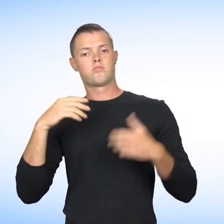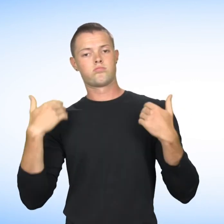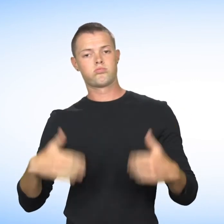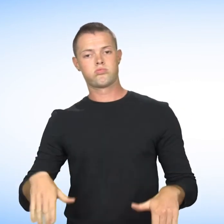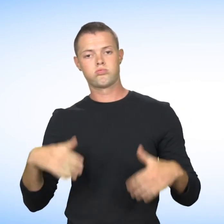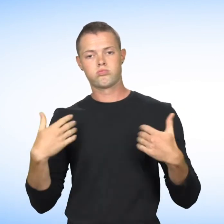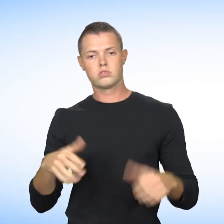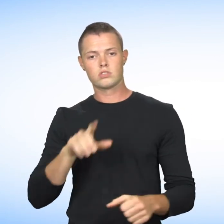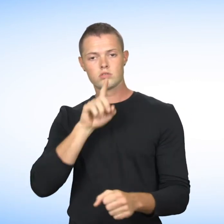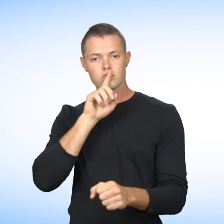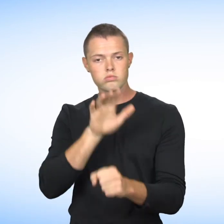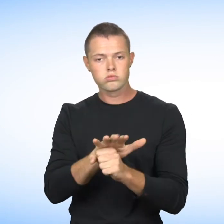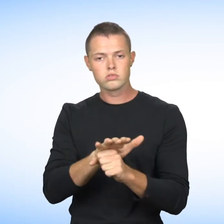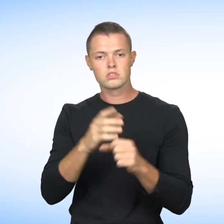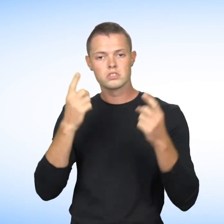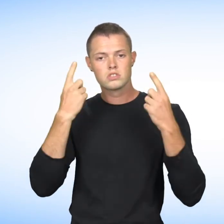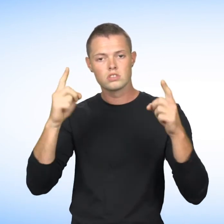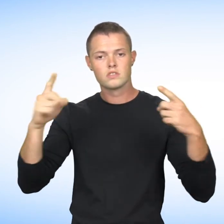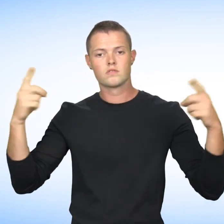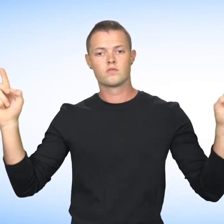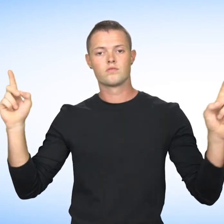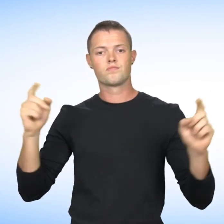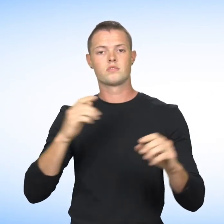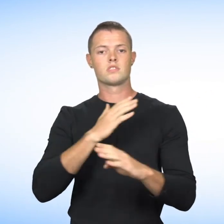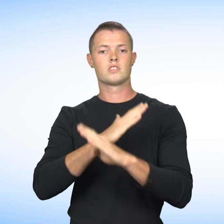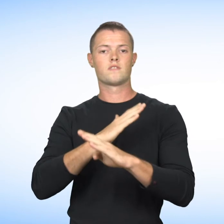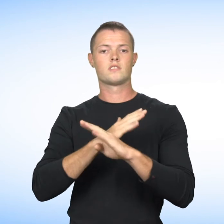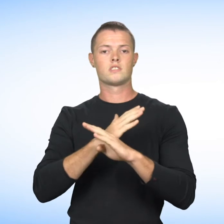achievement or commitment to the defense of human rights and freedoms